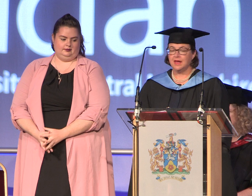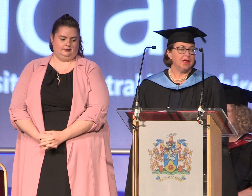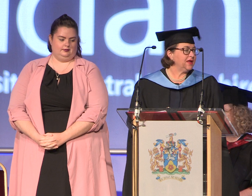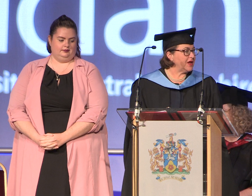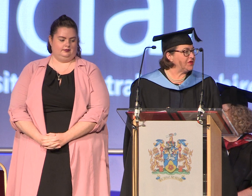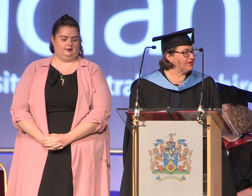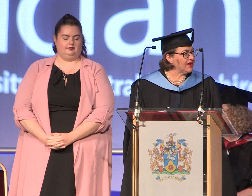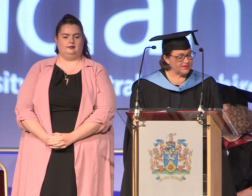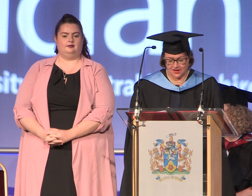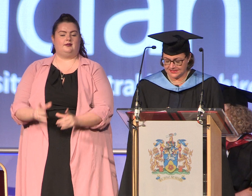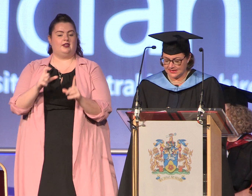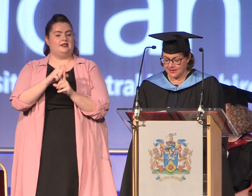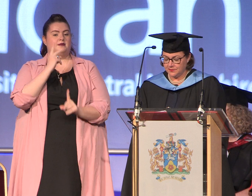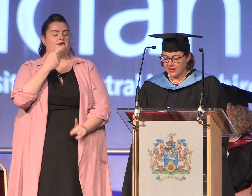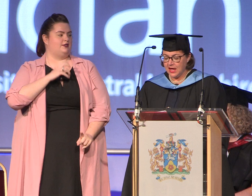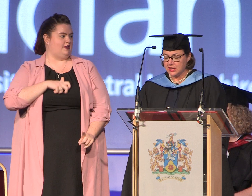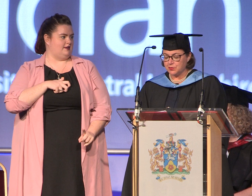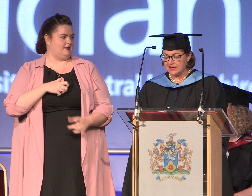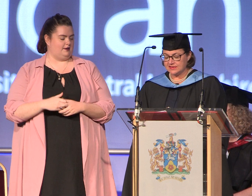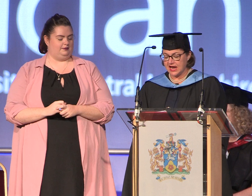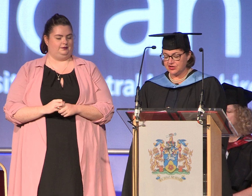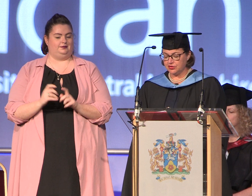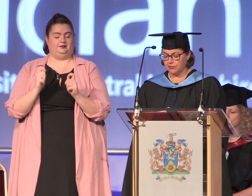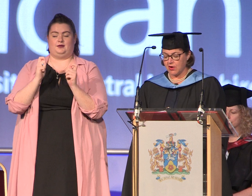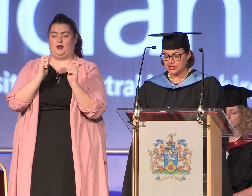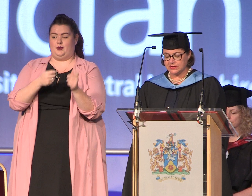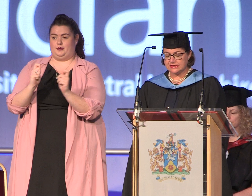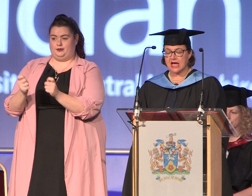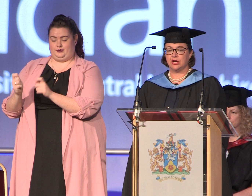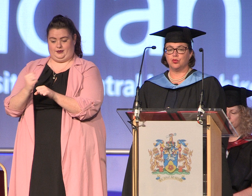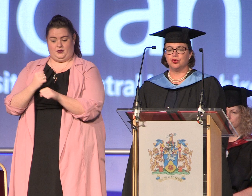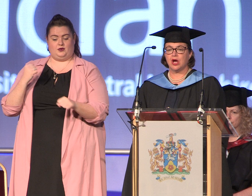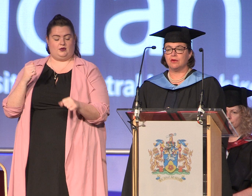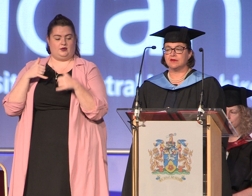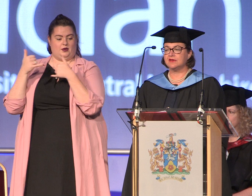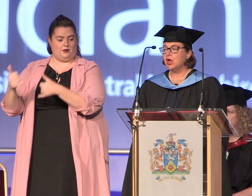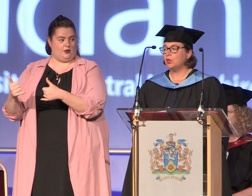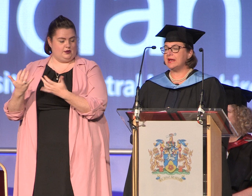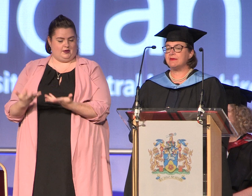Deputy Vice-Chancellor the presentation of graduaNDS and award holders will now